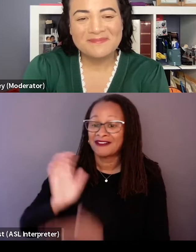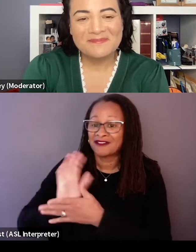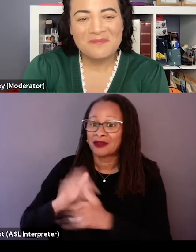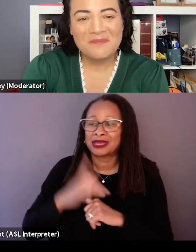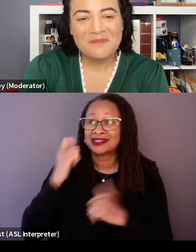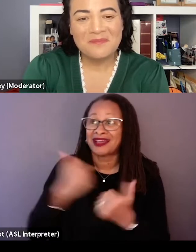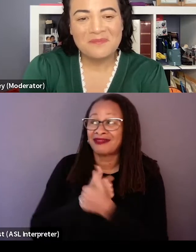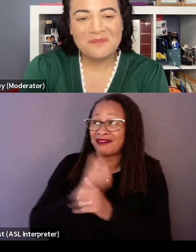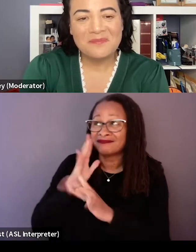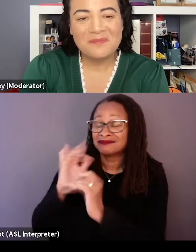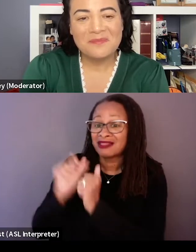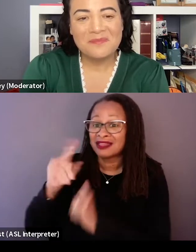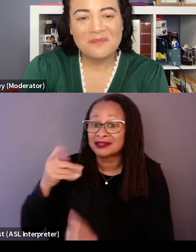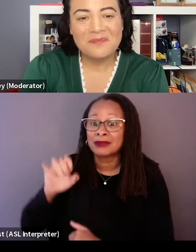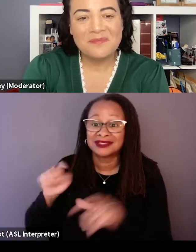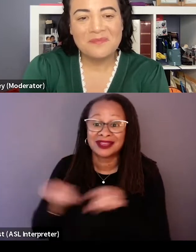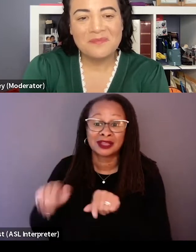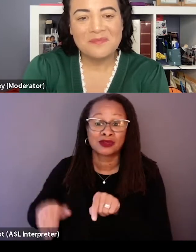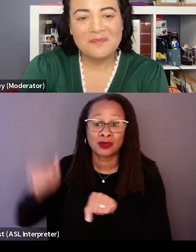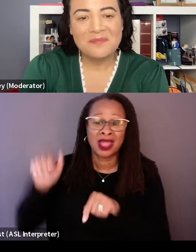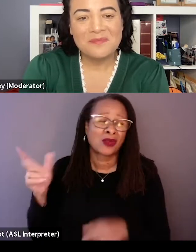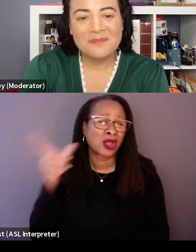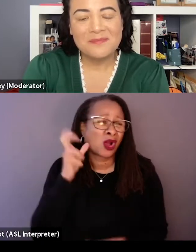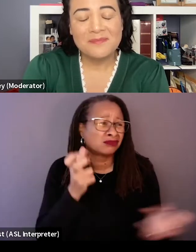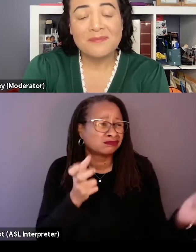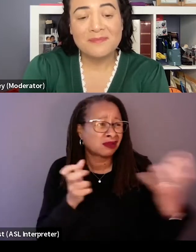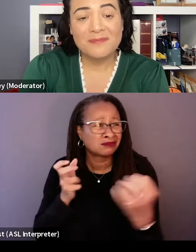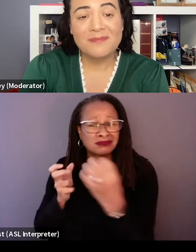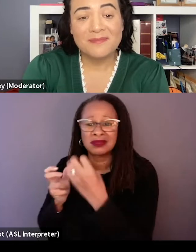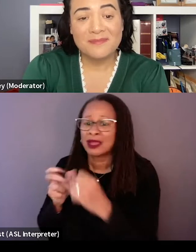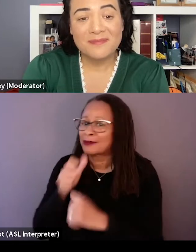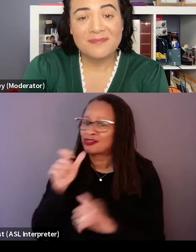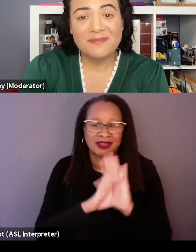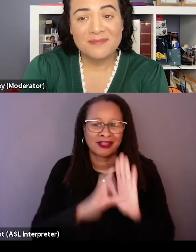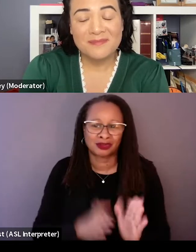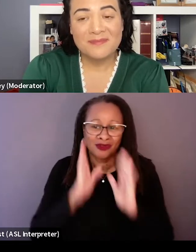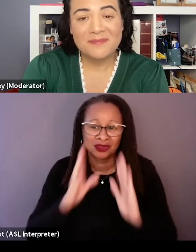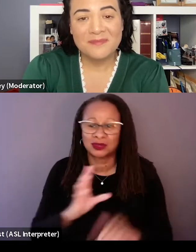but we had heard a lot of pitches, but they weren't really character-based. And so we said no to a lot of projects